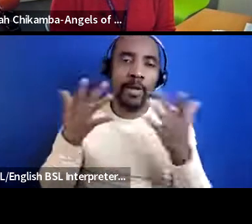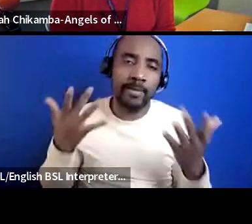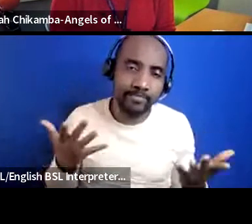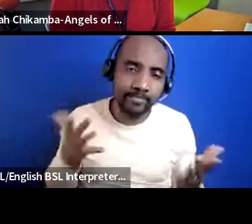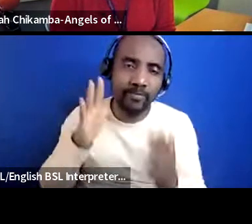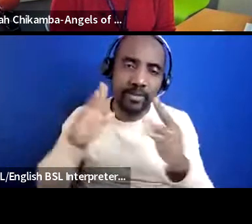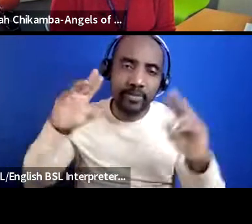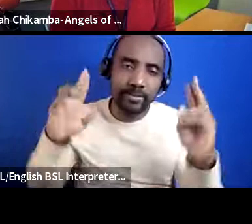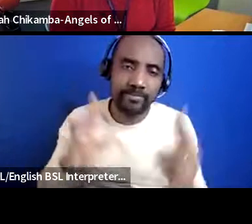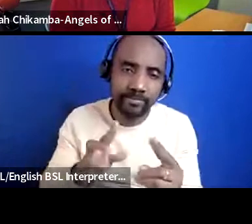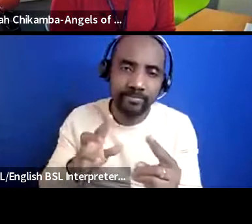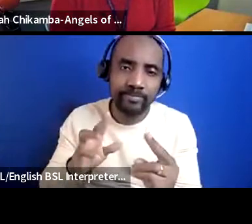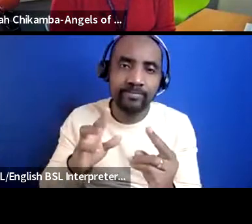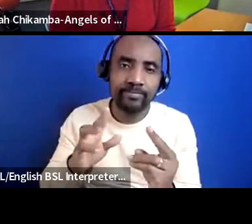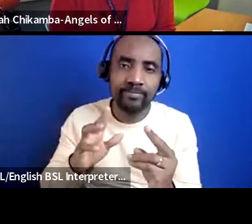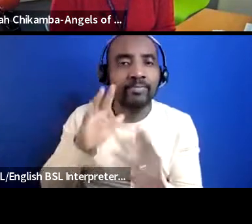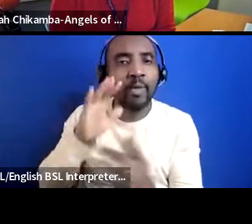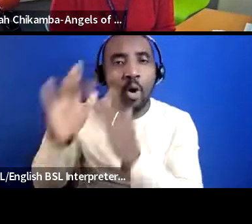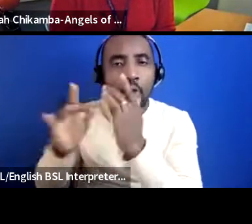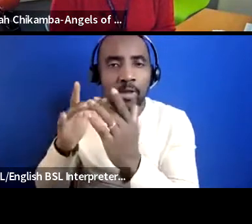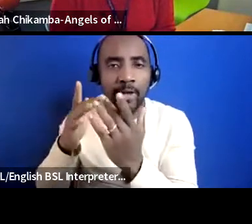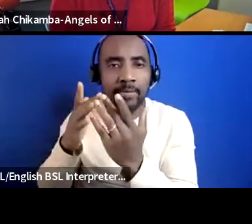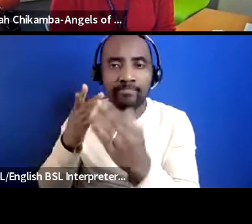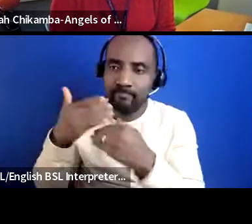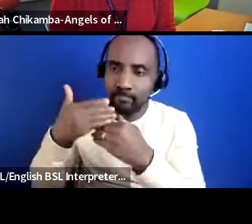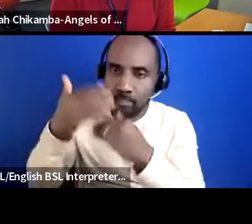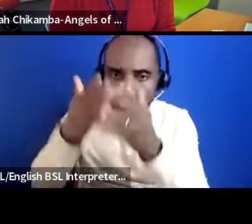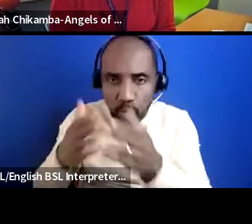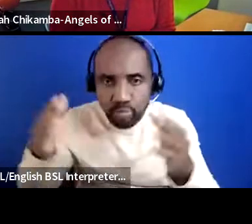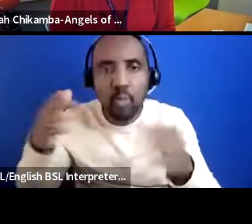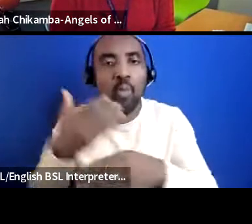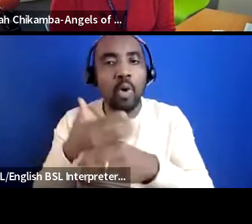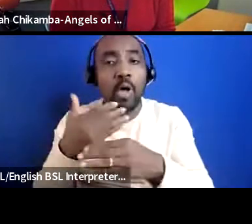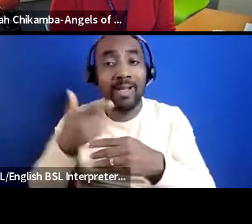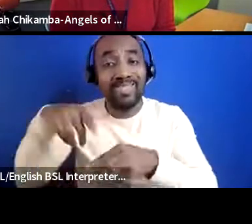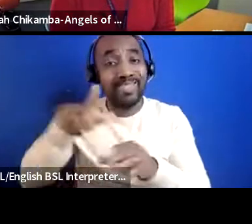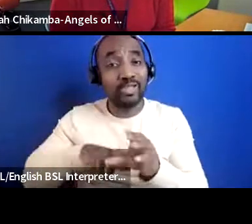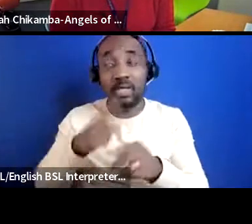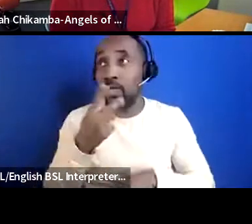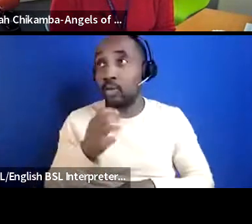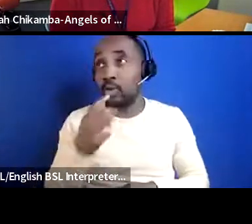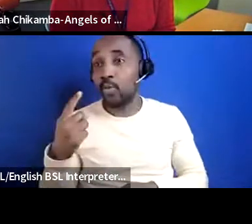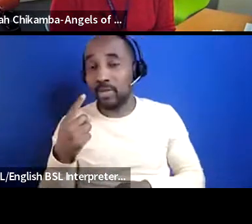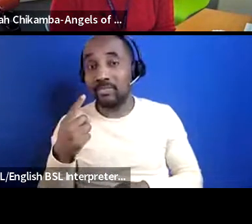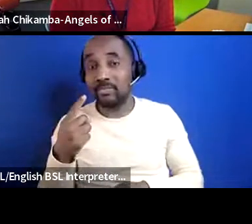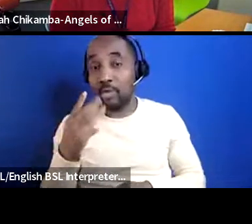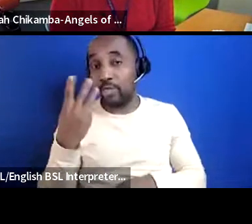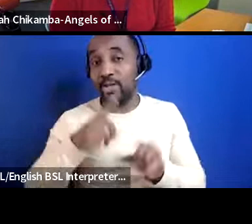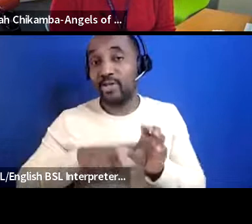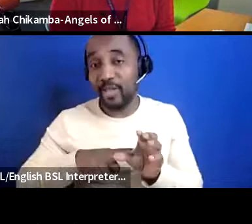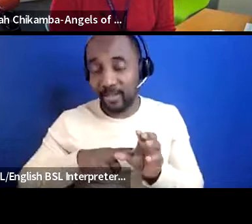um has been again very interesting because coventry is currently city of culture so